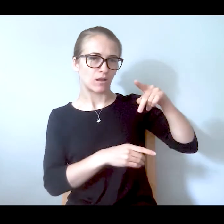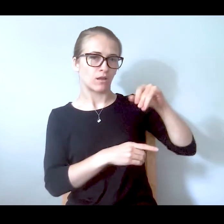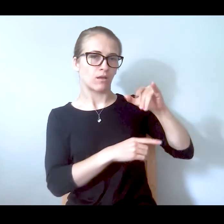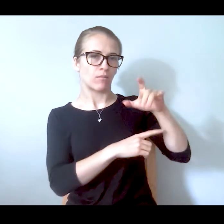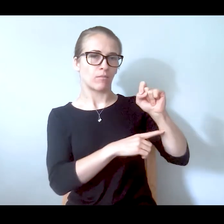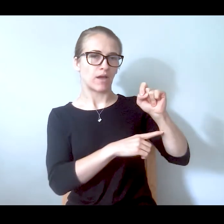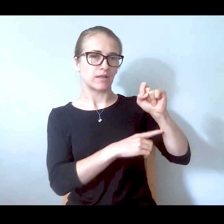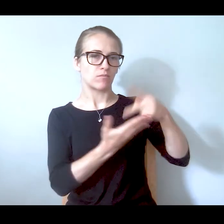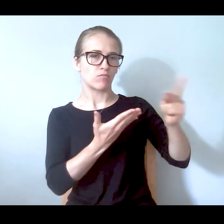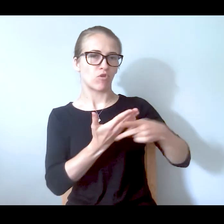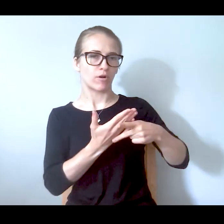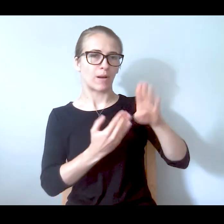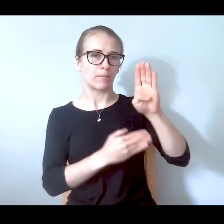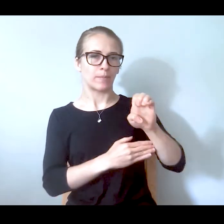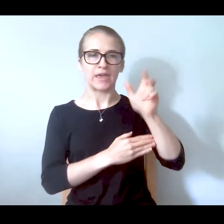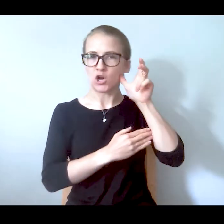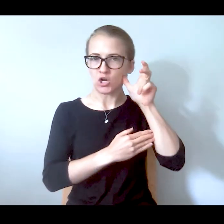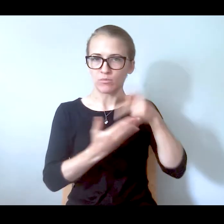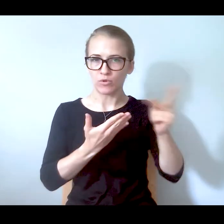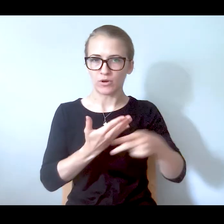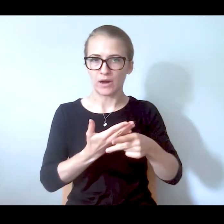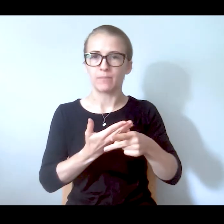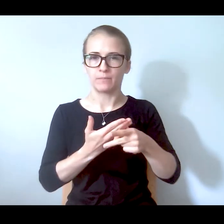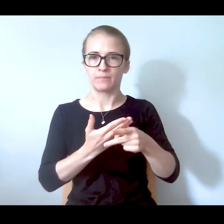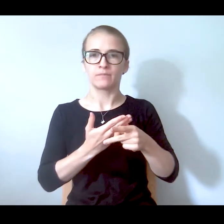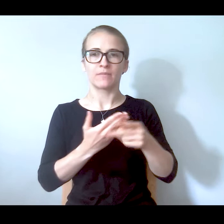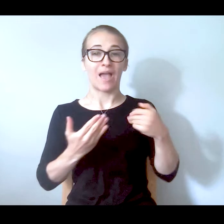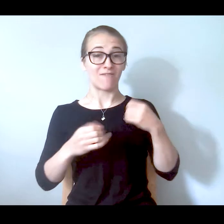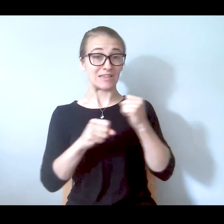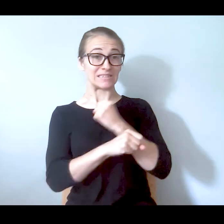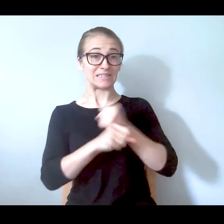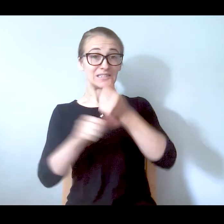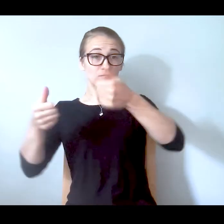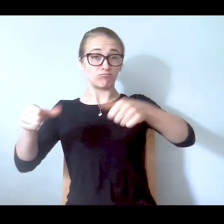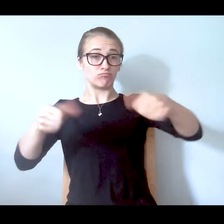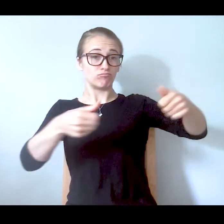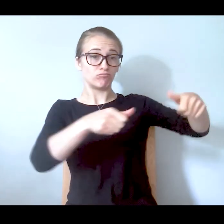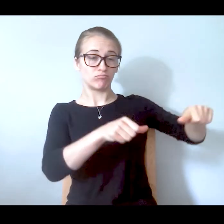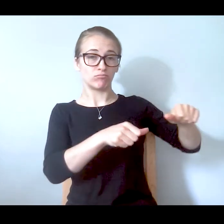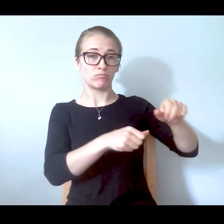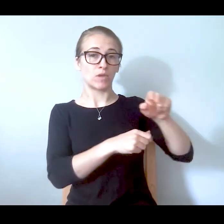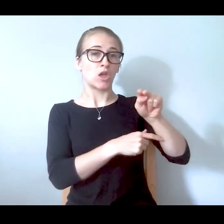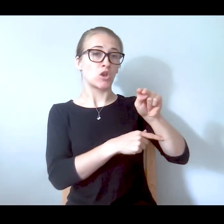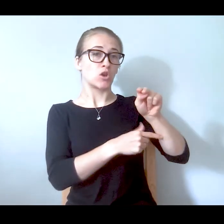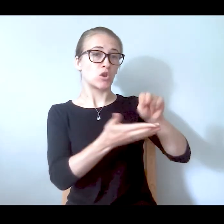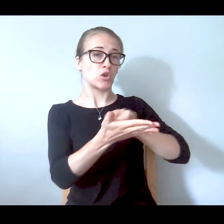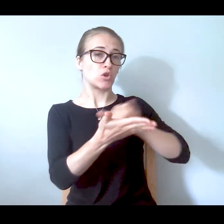the Be Heard program, they have put statistics up in the New York lawyers for public interest, the group